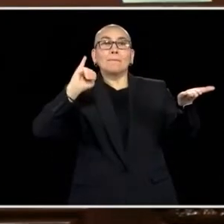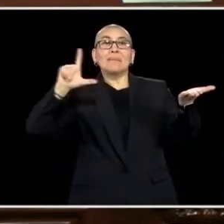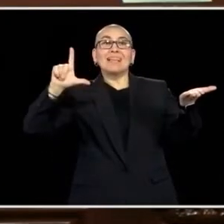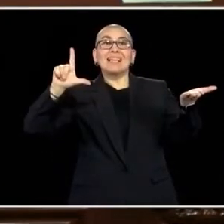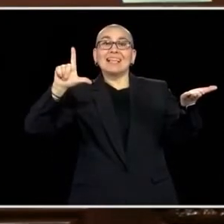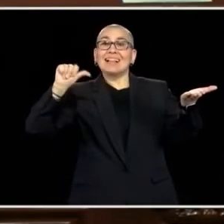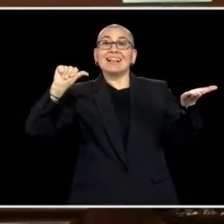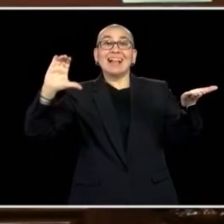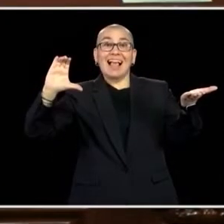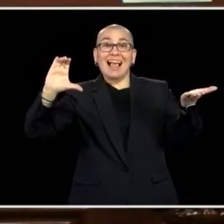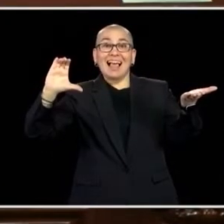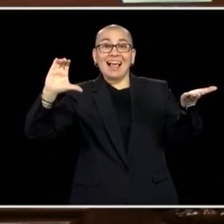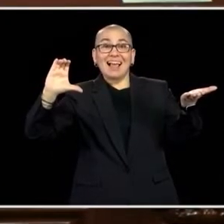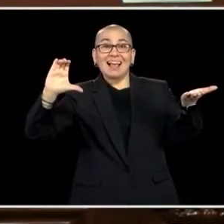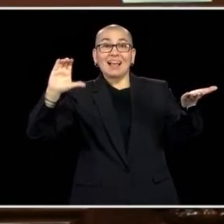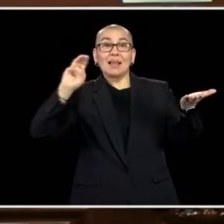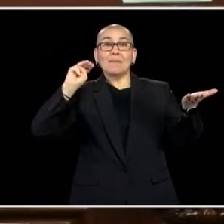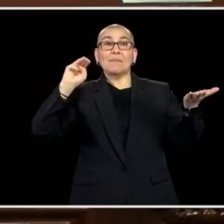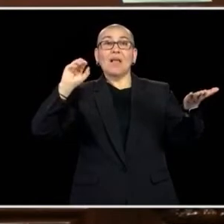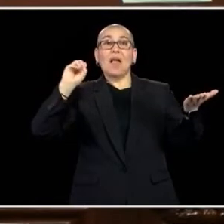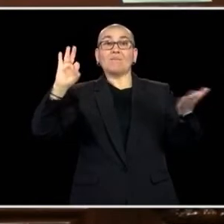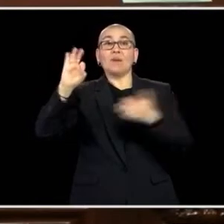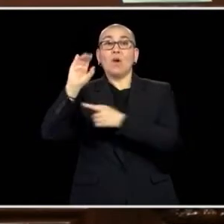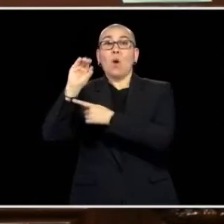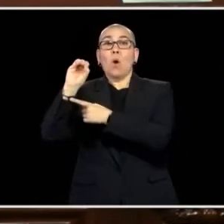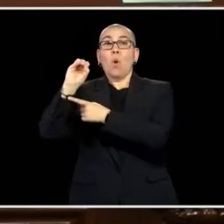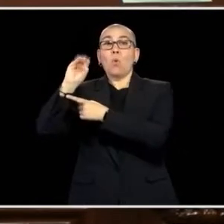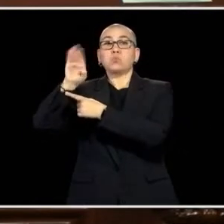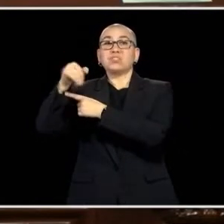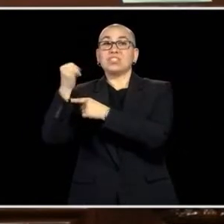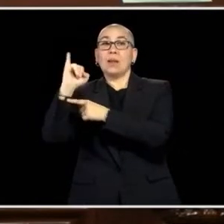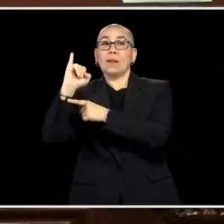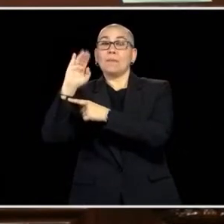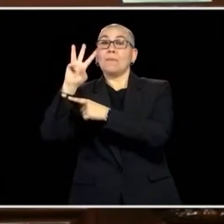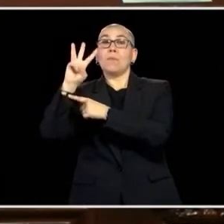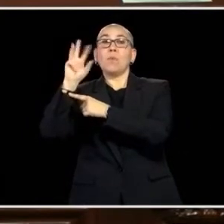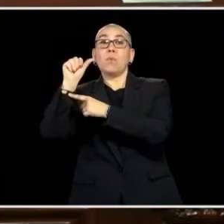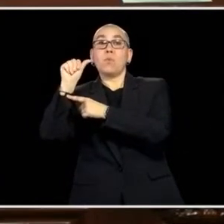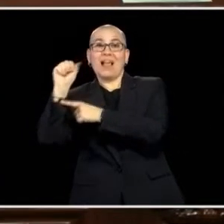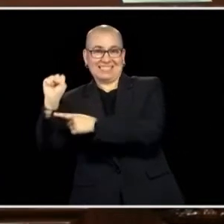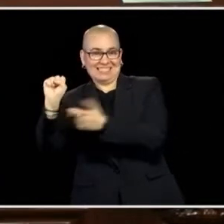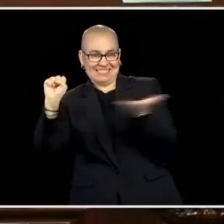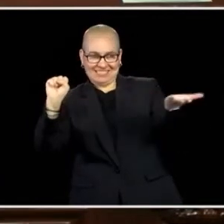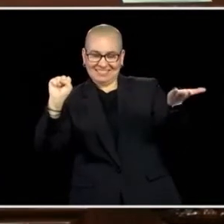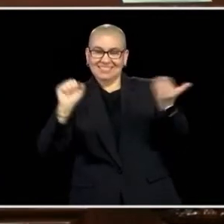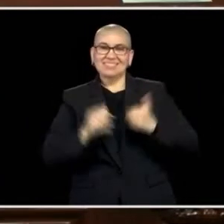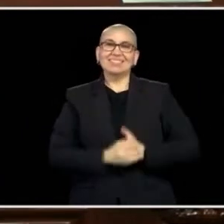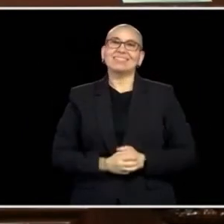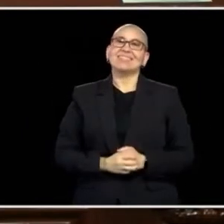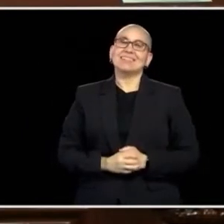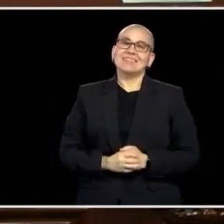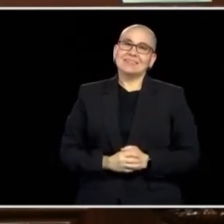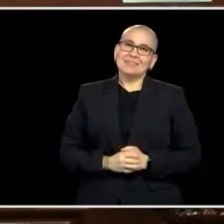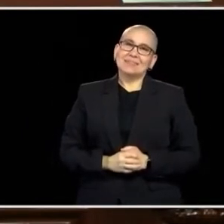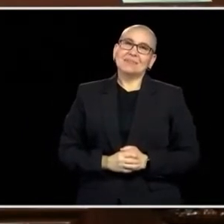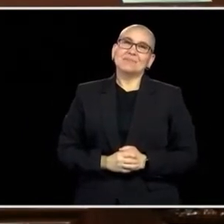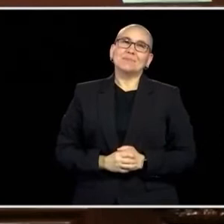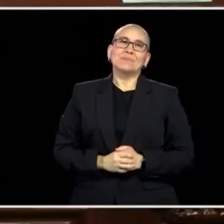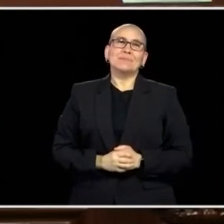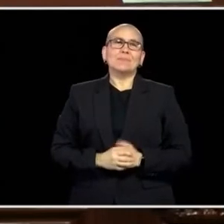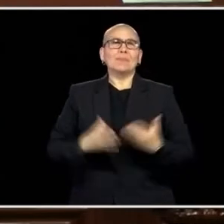BAND OF OJIBWE.